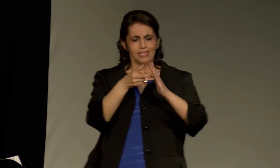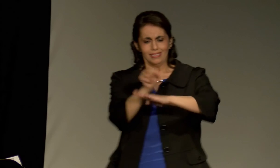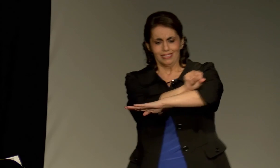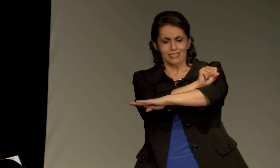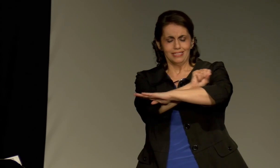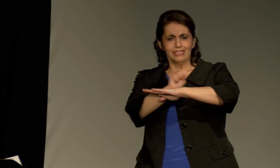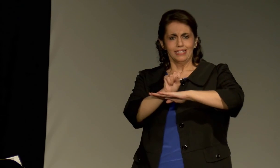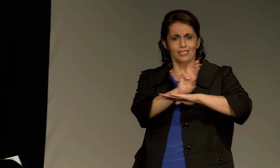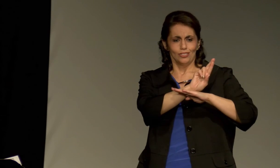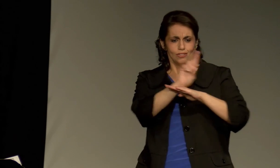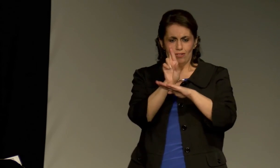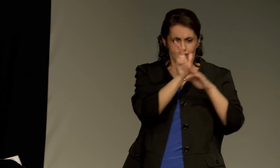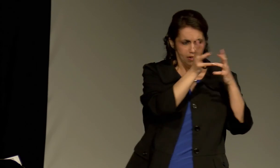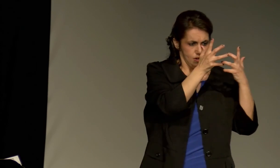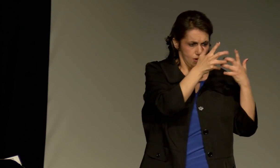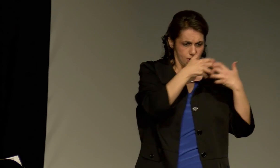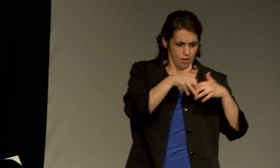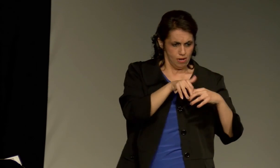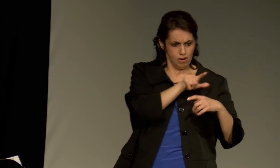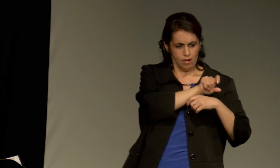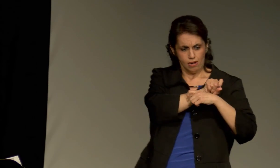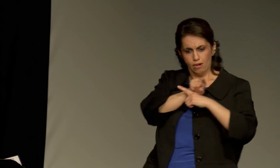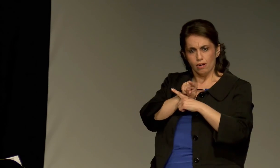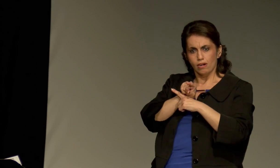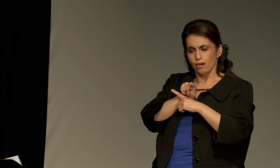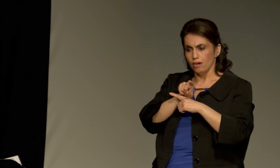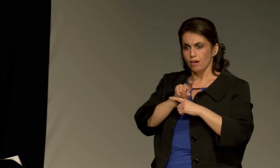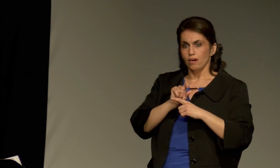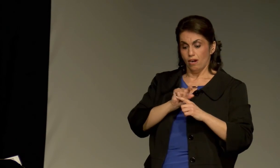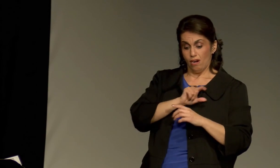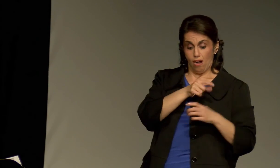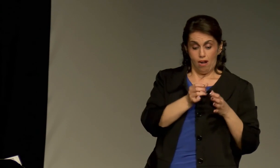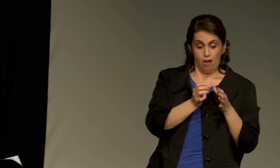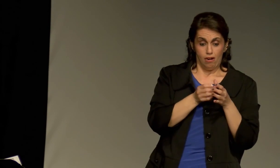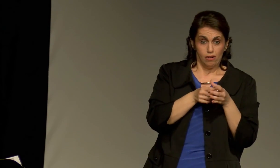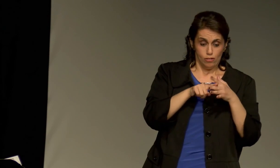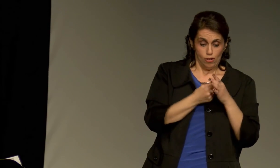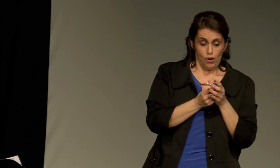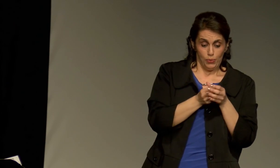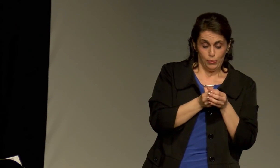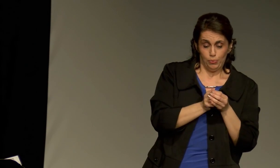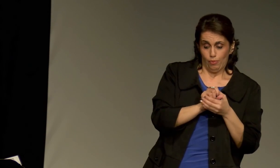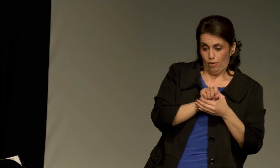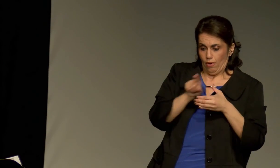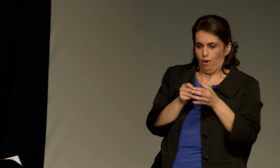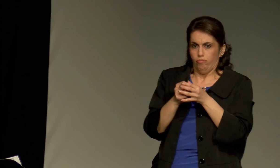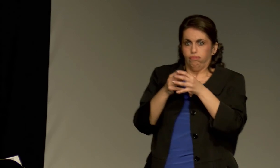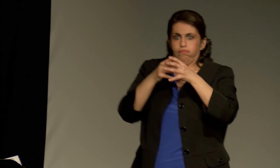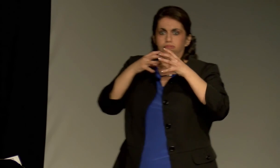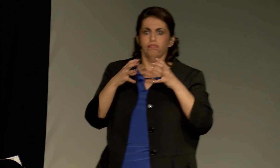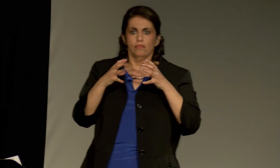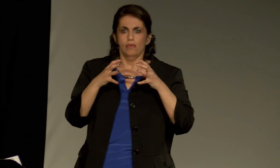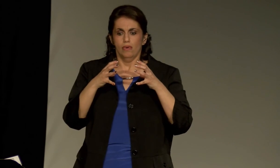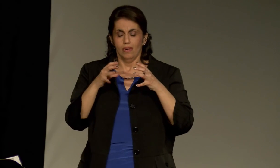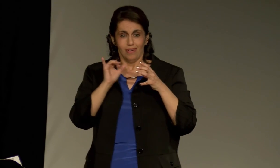University, the stage had been set. People were primed and ready.